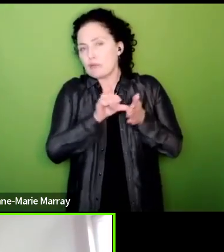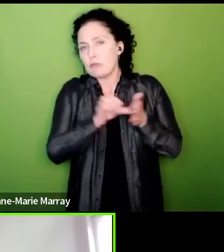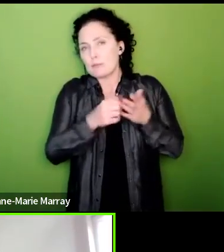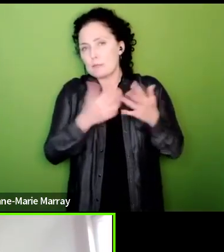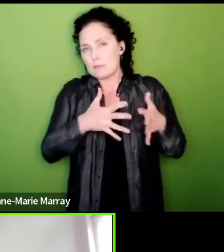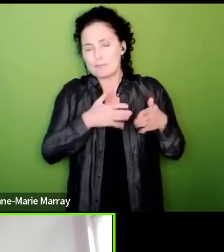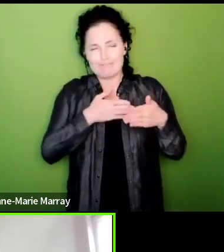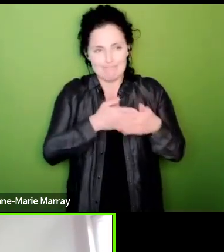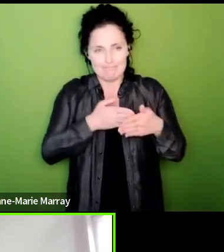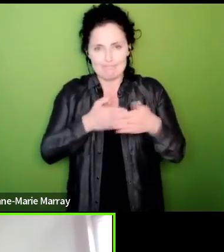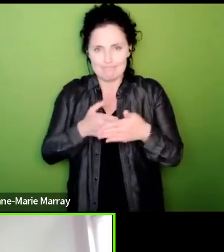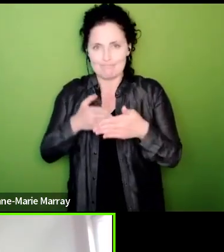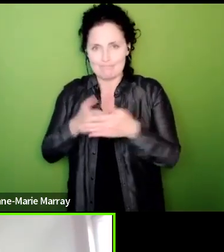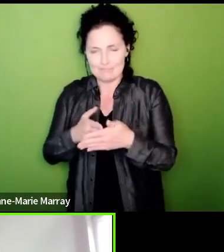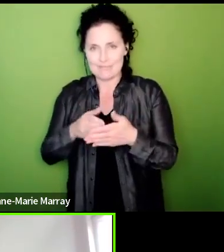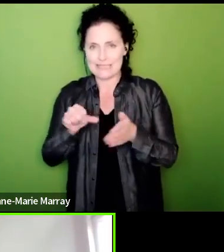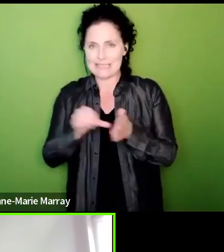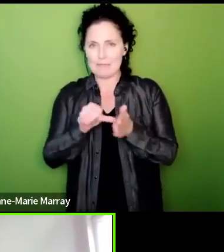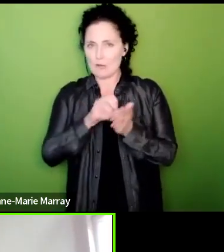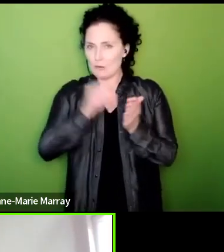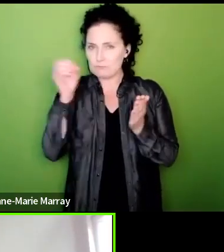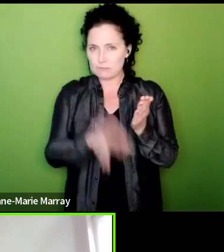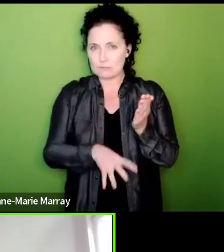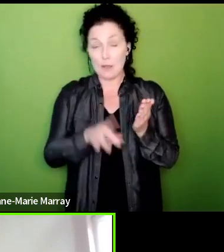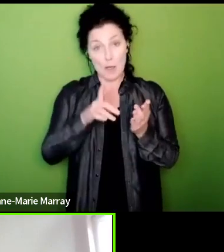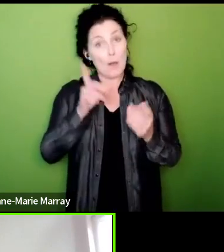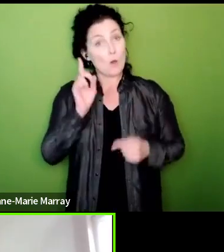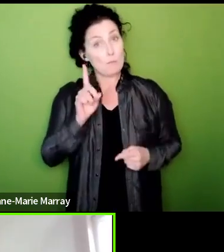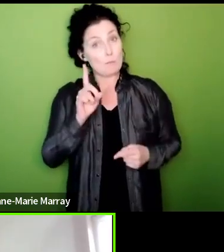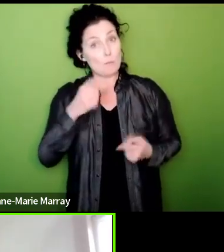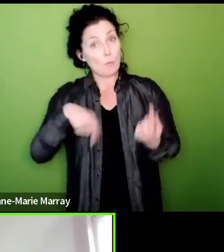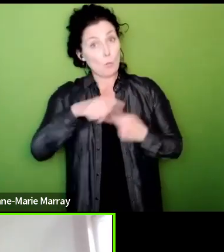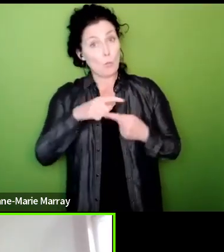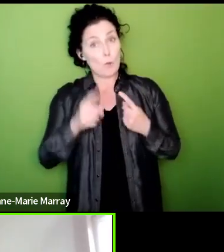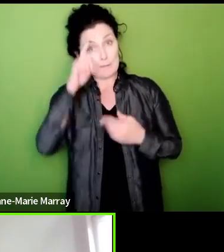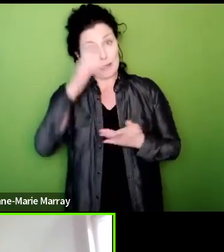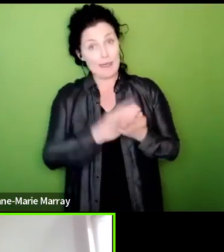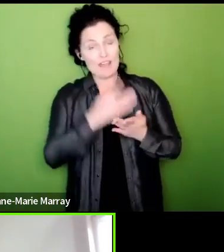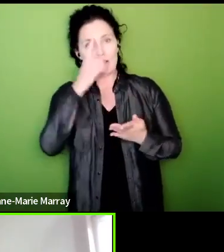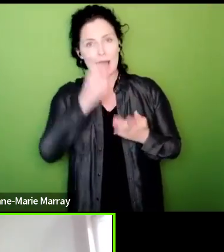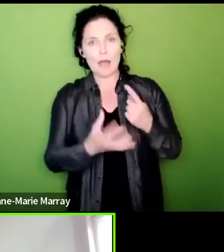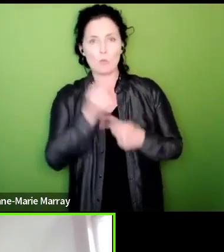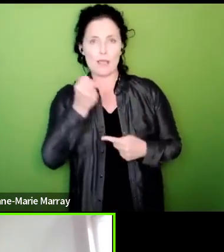um but we believe that we can win in HMRC and obviously with the full resource of the